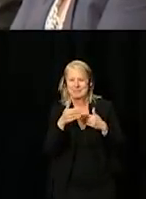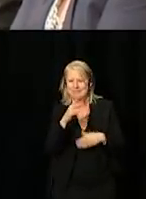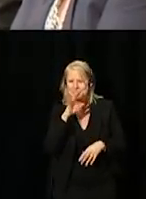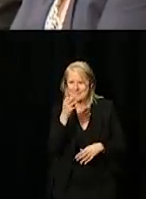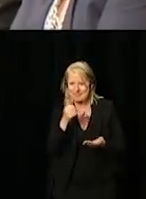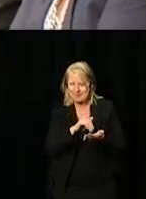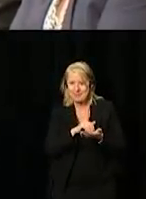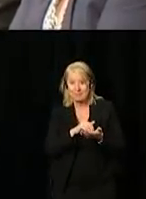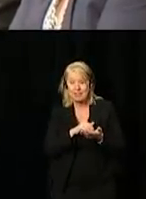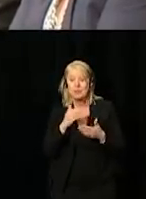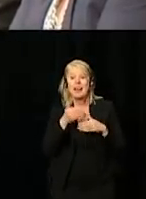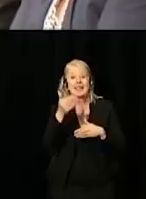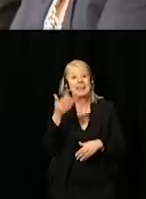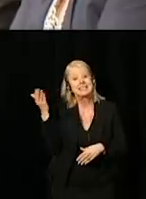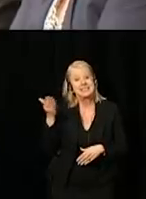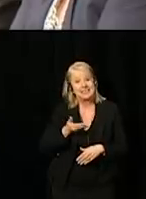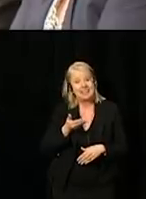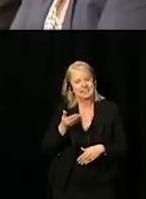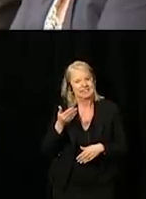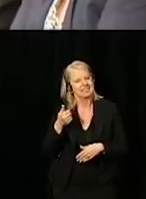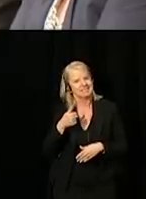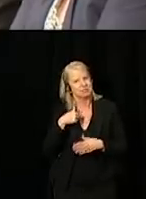[Translator:] So, our next guest that we should applaud him